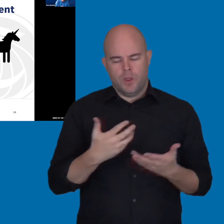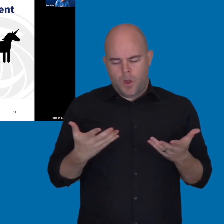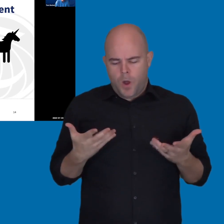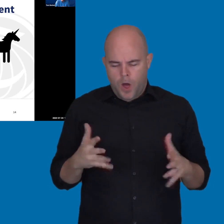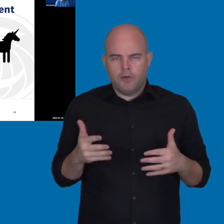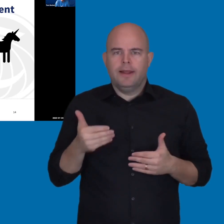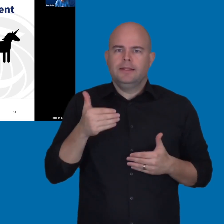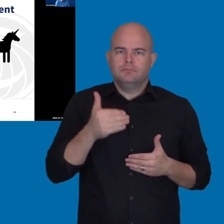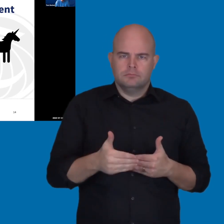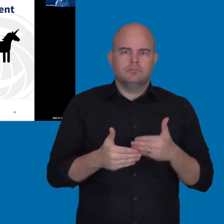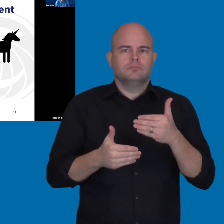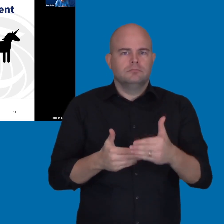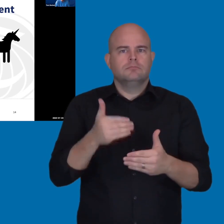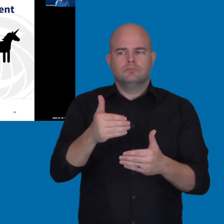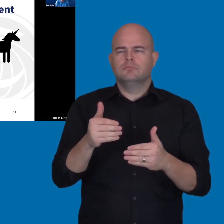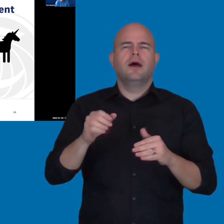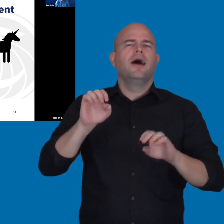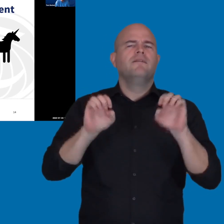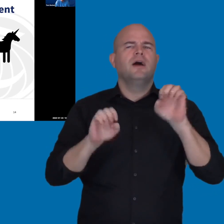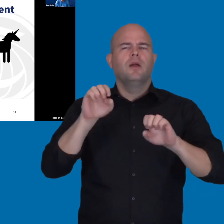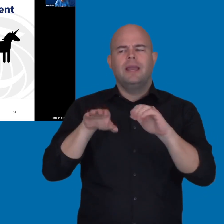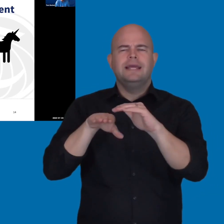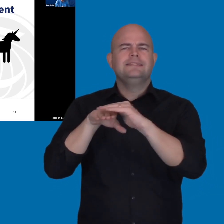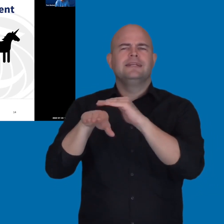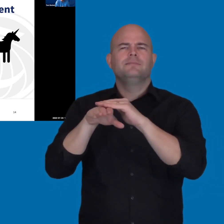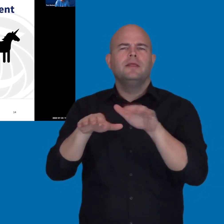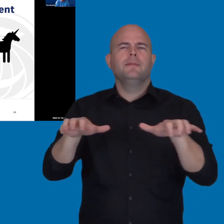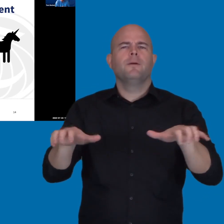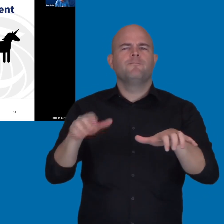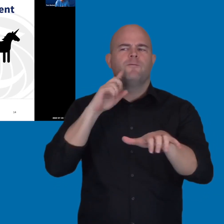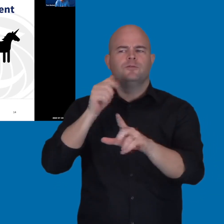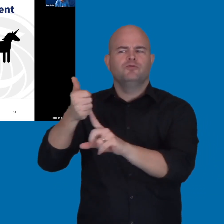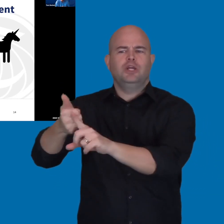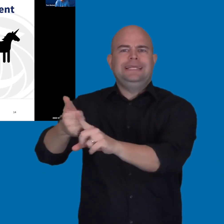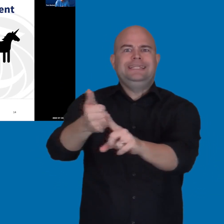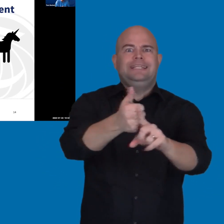to evaluate the accessibility conformance for each of those products?